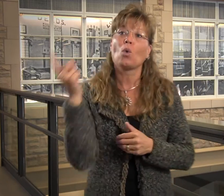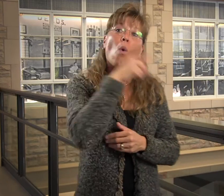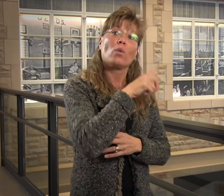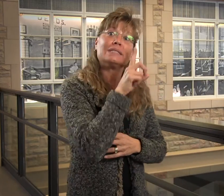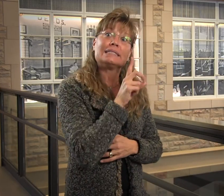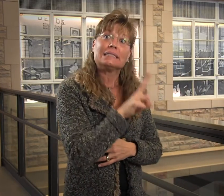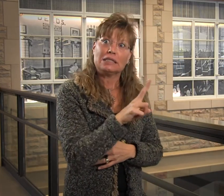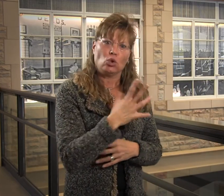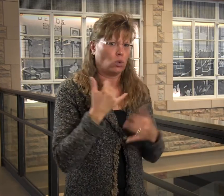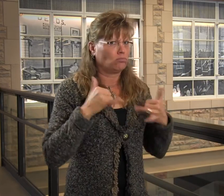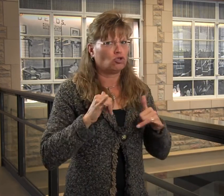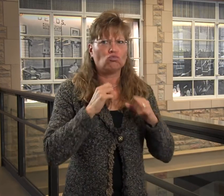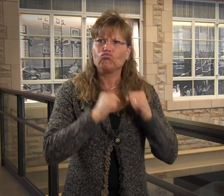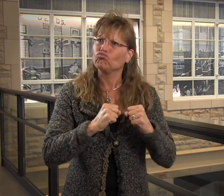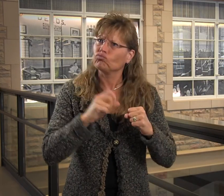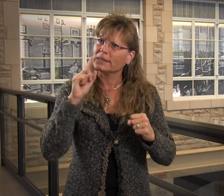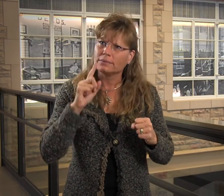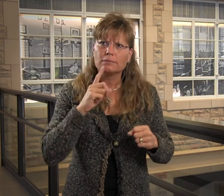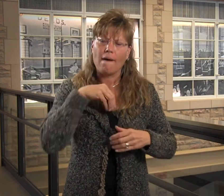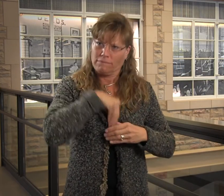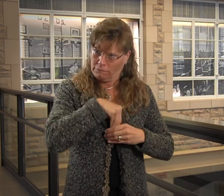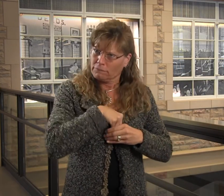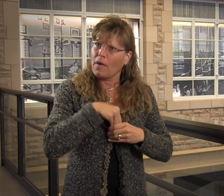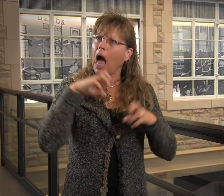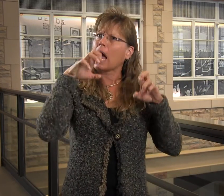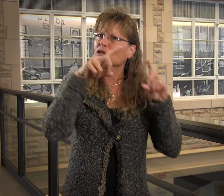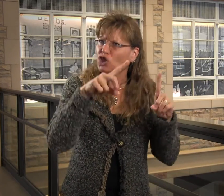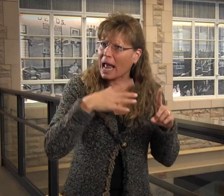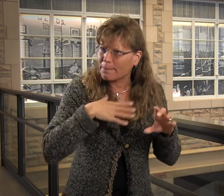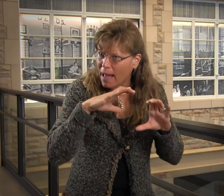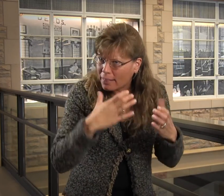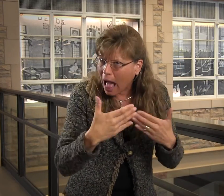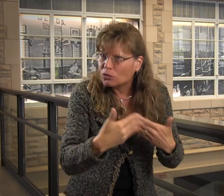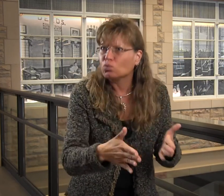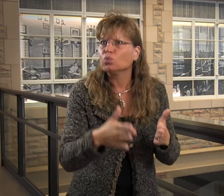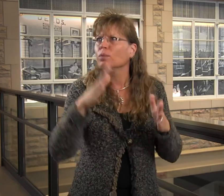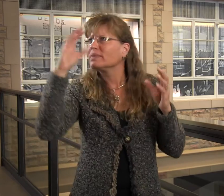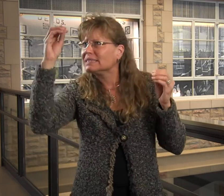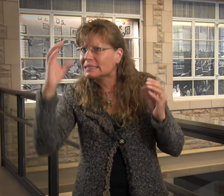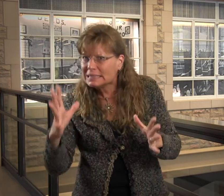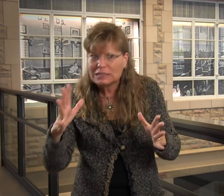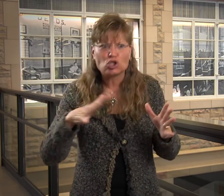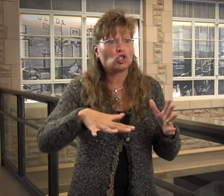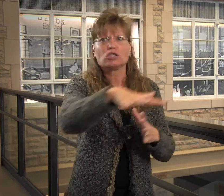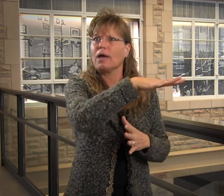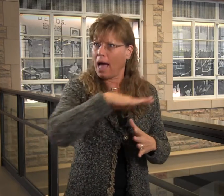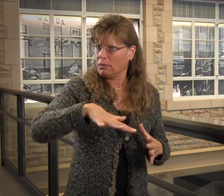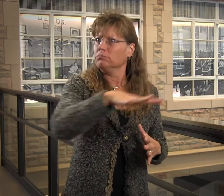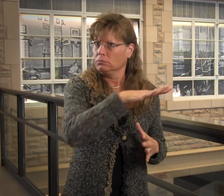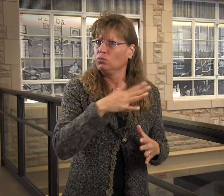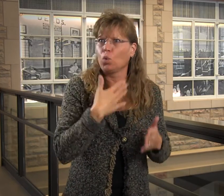At the University of Denver, I had that Deaf identity. I educated my classmates. I educated the teachers.